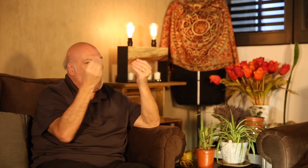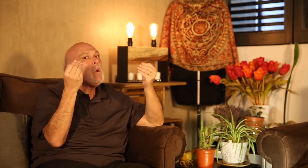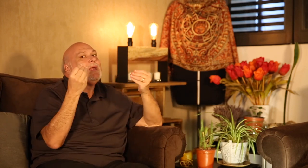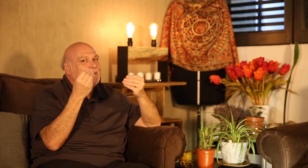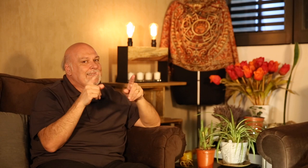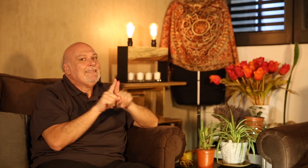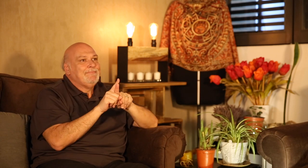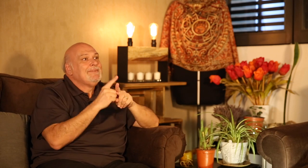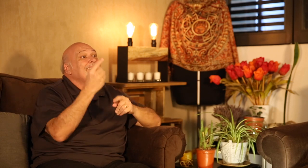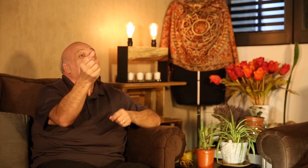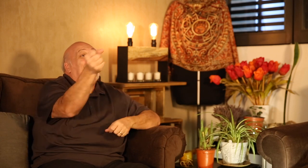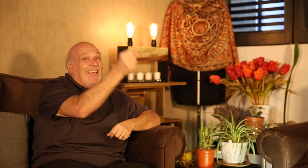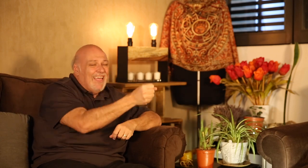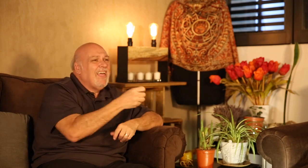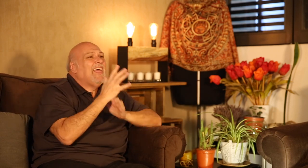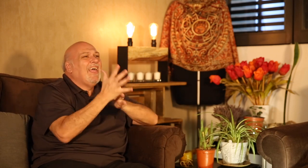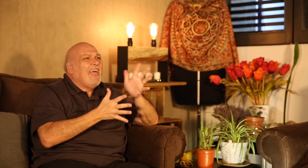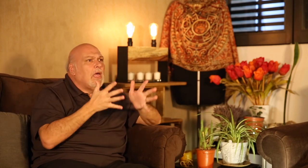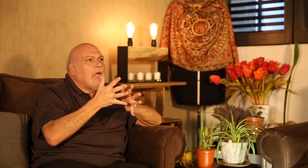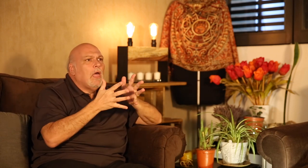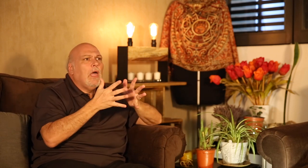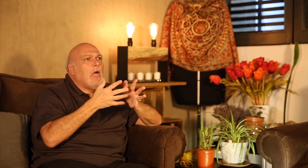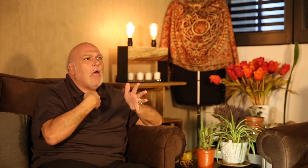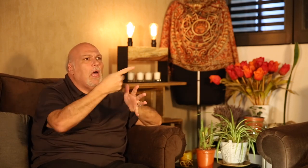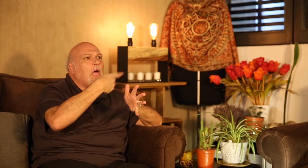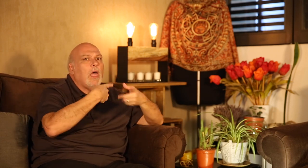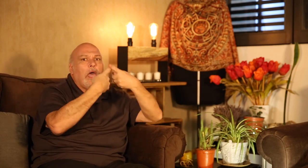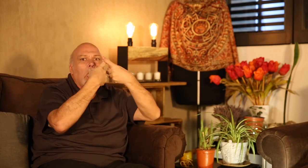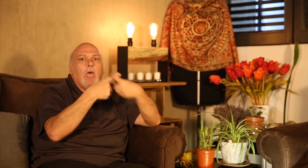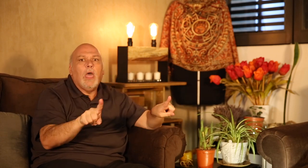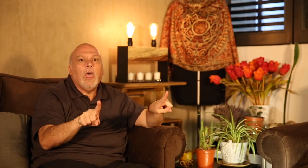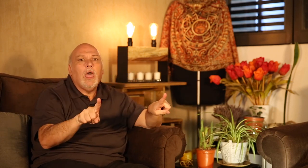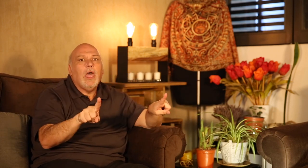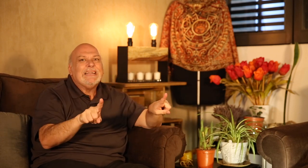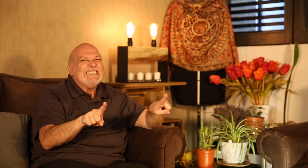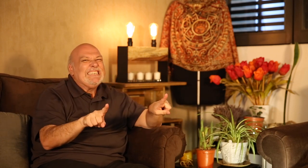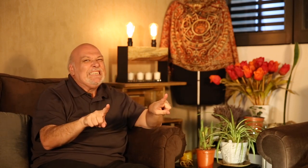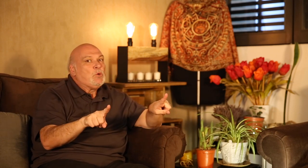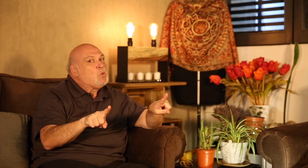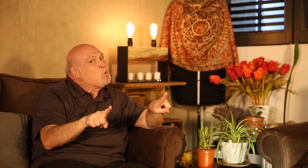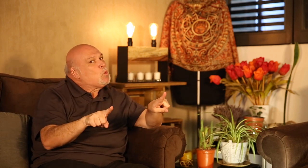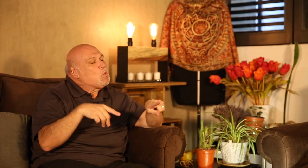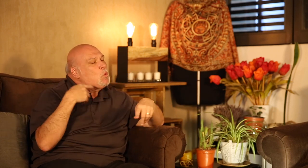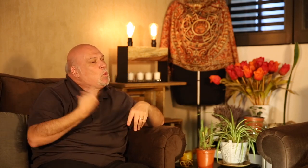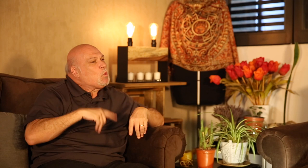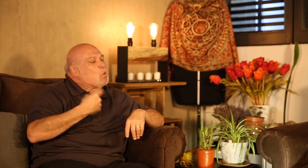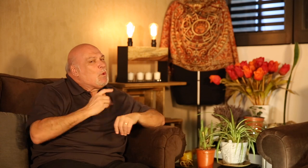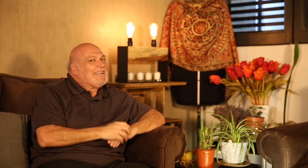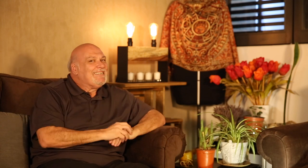Many have gone through the same thing, ending up with a sign language interpreter who uses a foreign sign language.